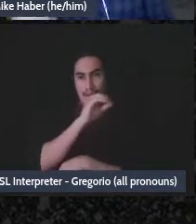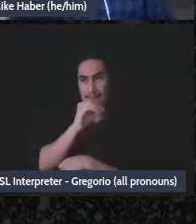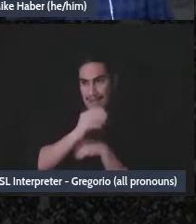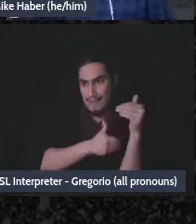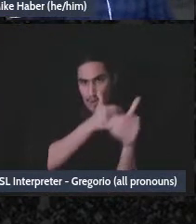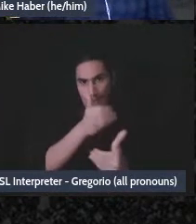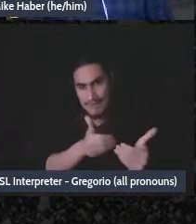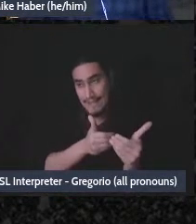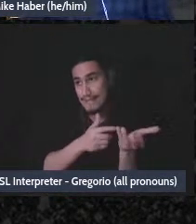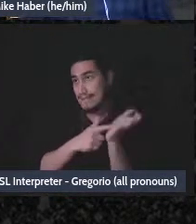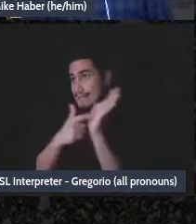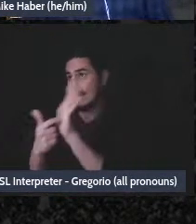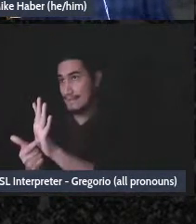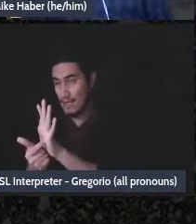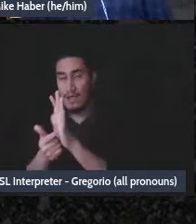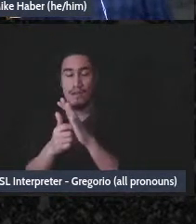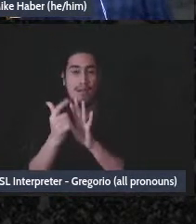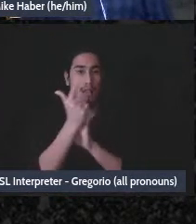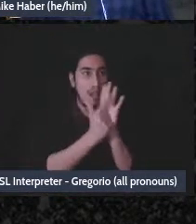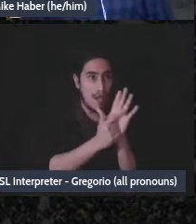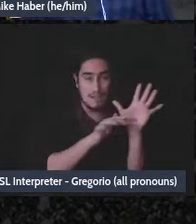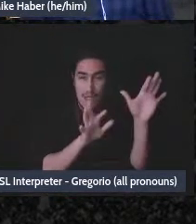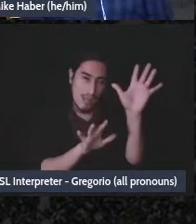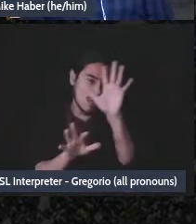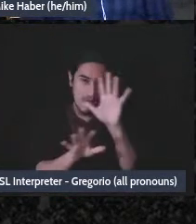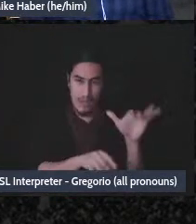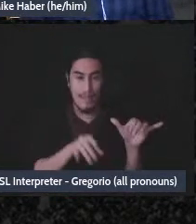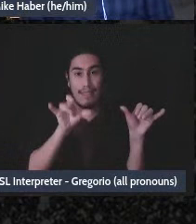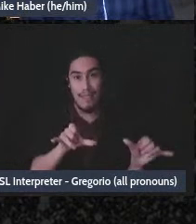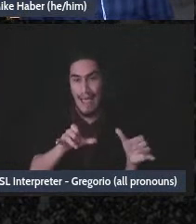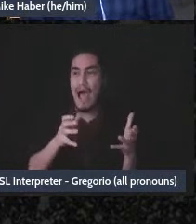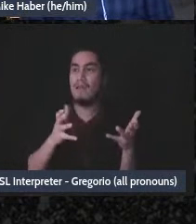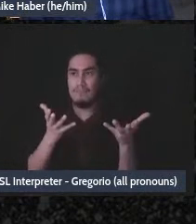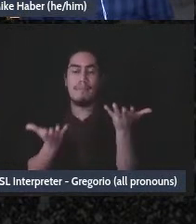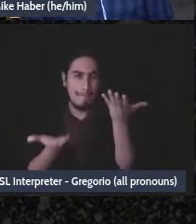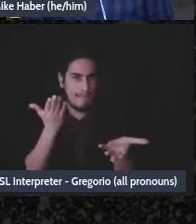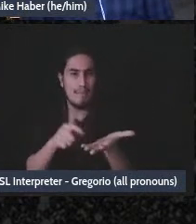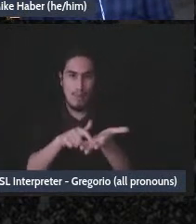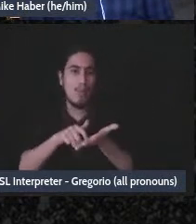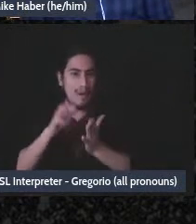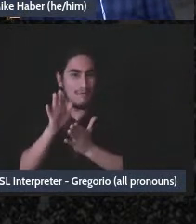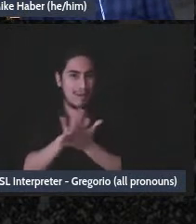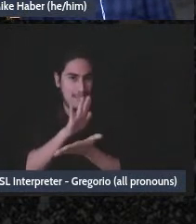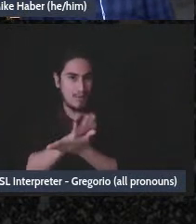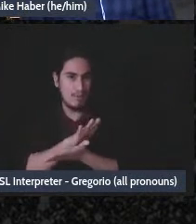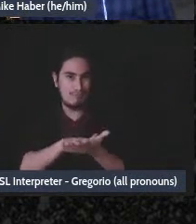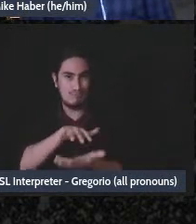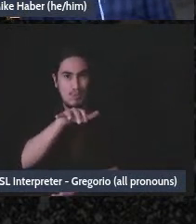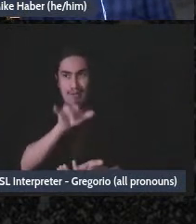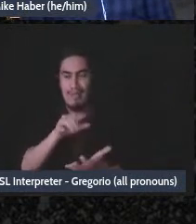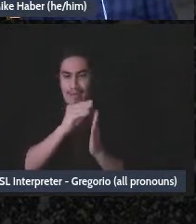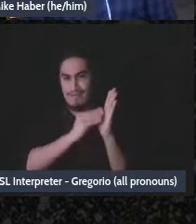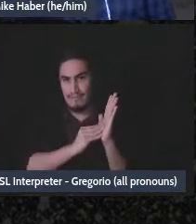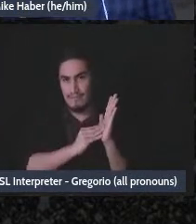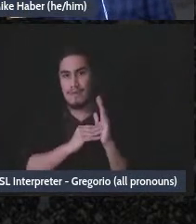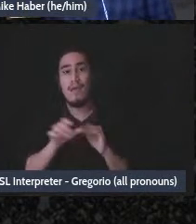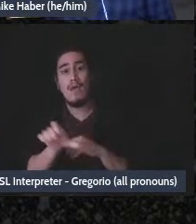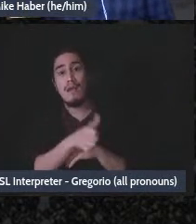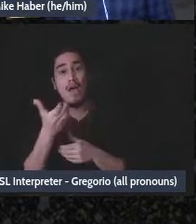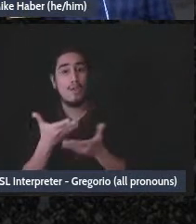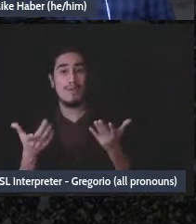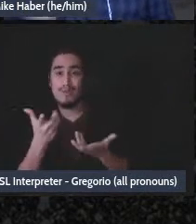drafted bylaws. And in other cases they'll require things that you might not want to do, like paying